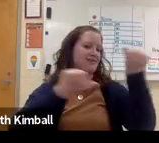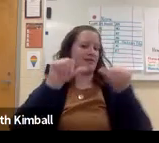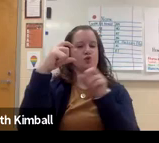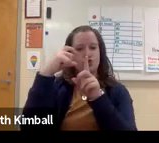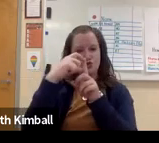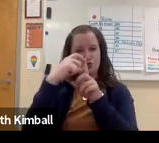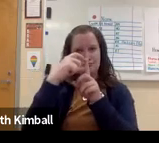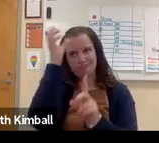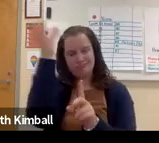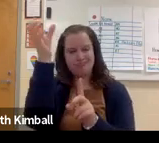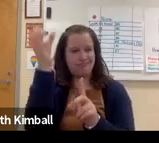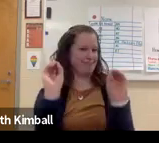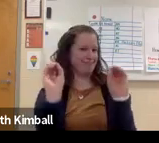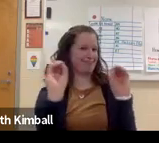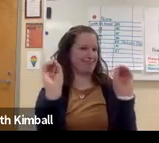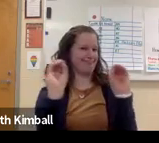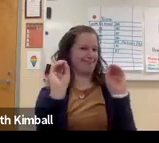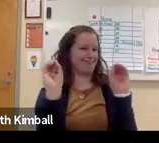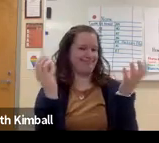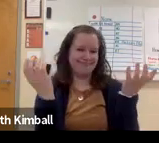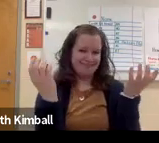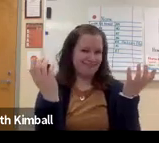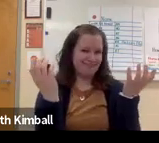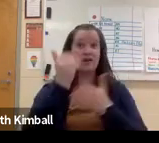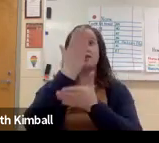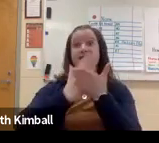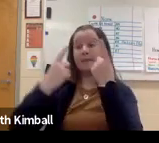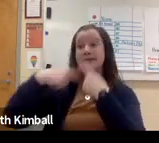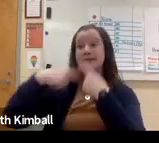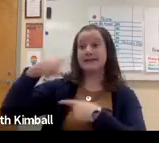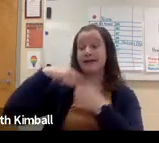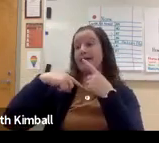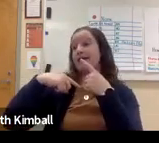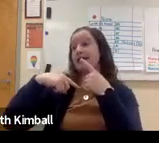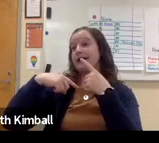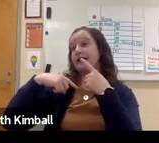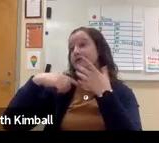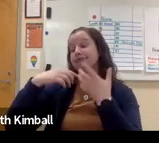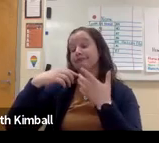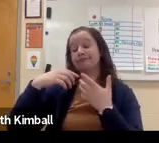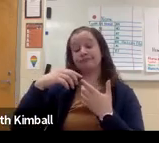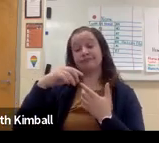So there are often not standardized signs for computer science terminology,